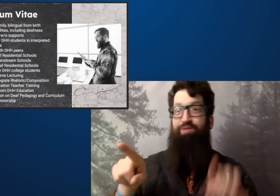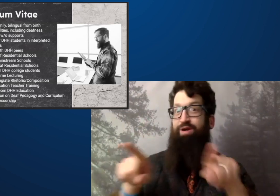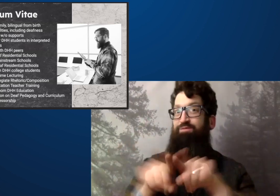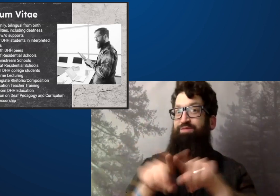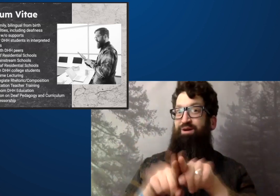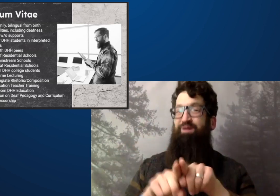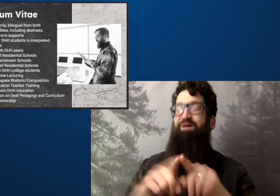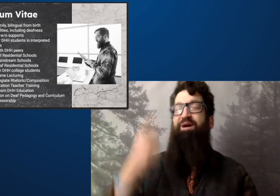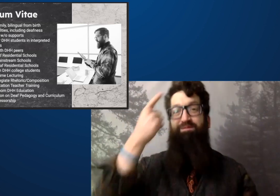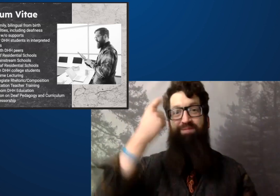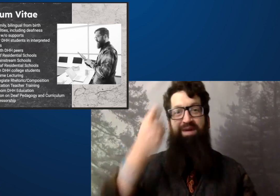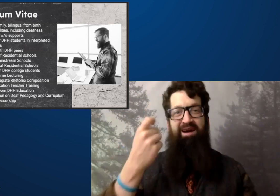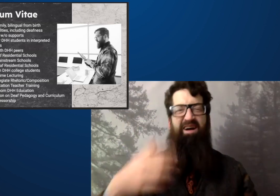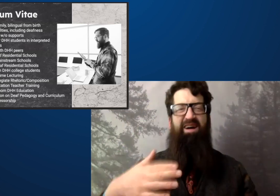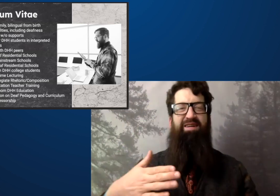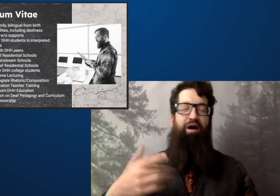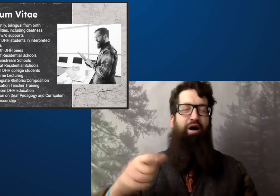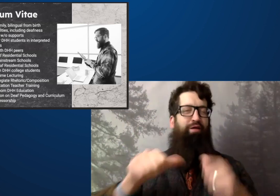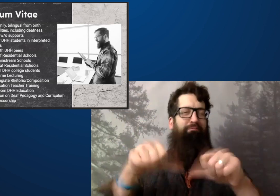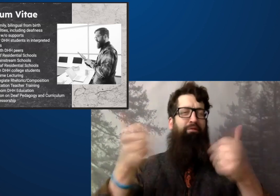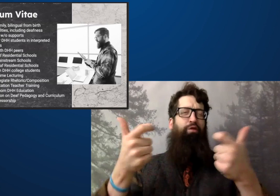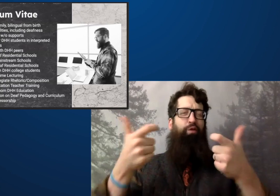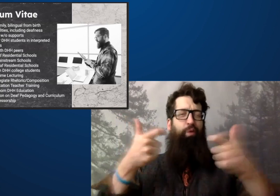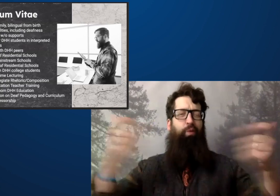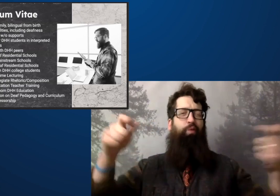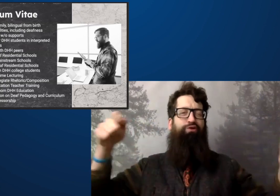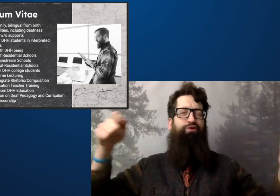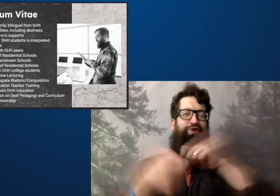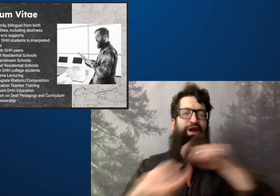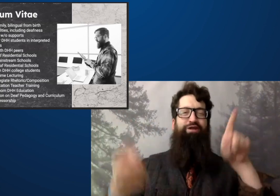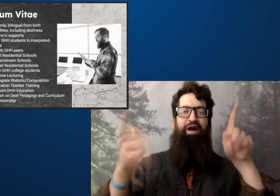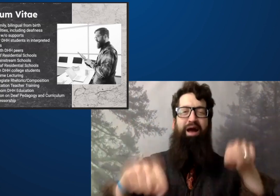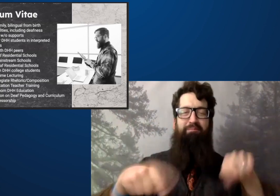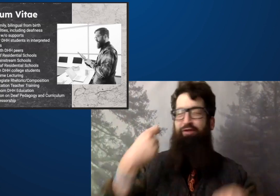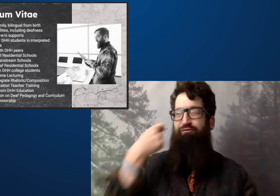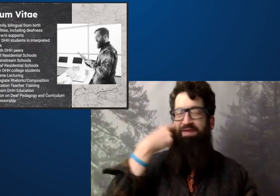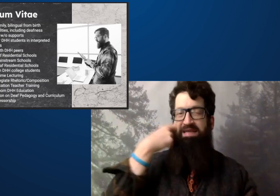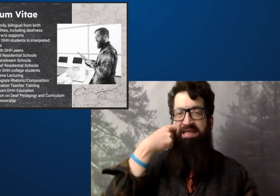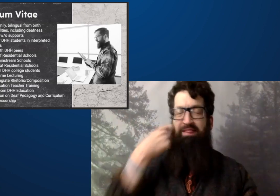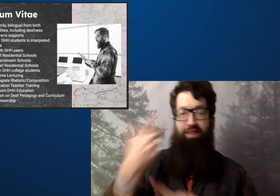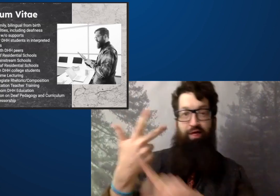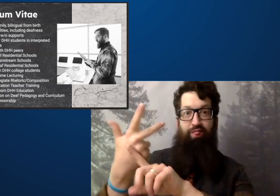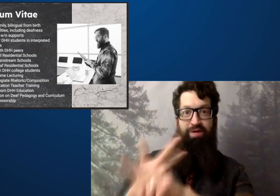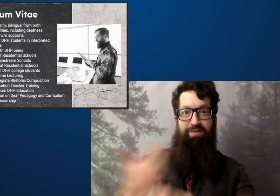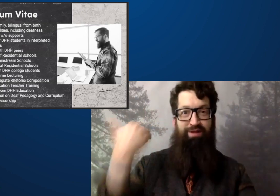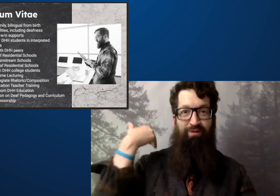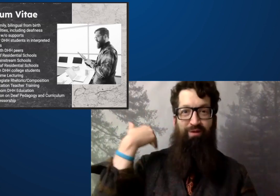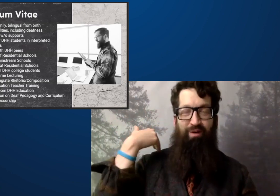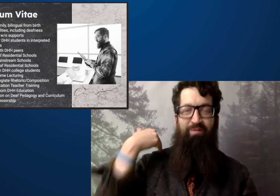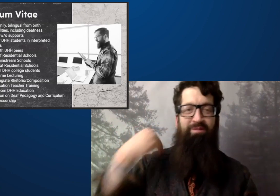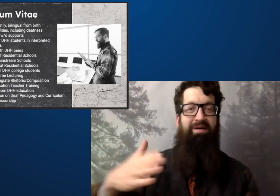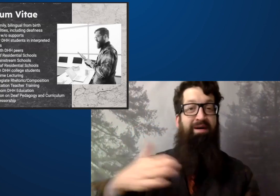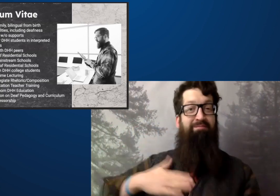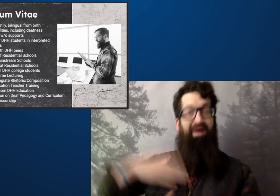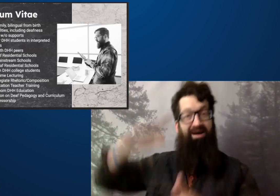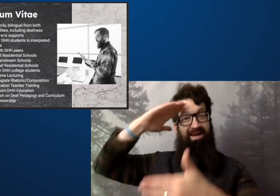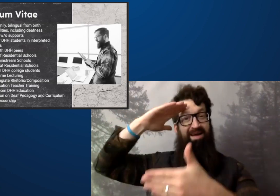And you'll have to forgive me, because another big change happened for me that I